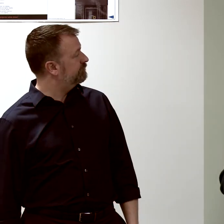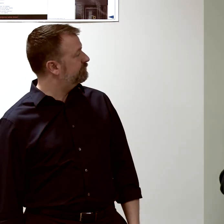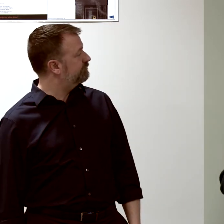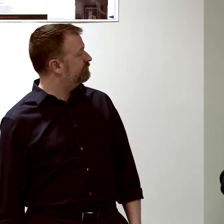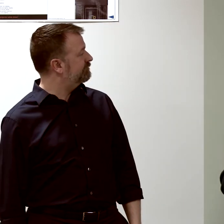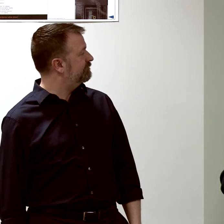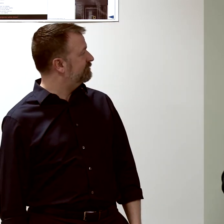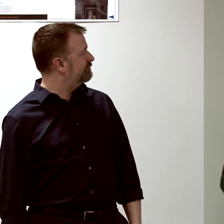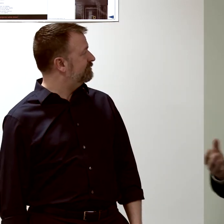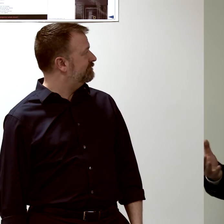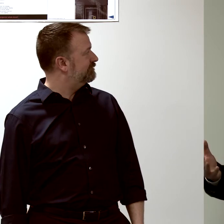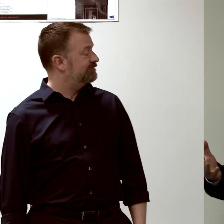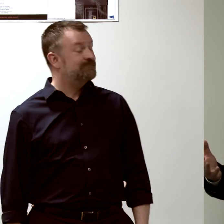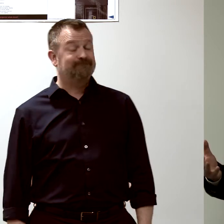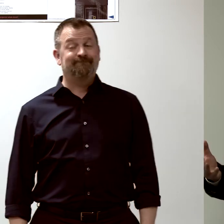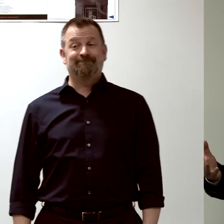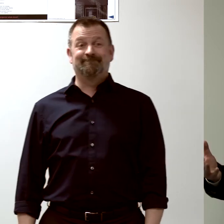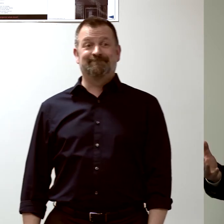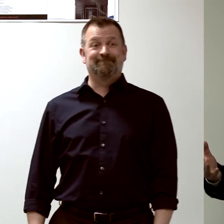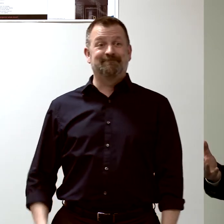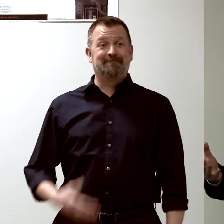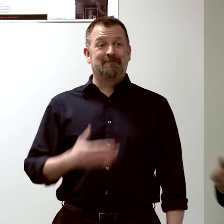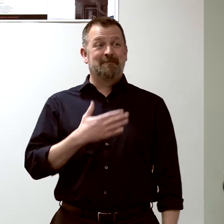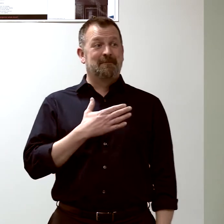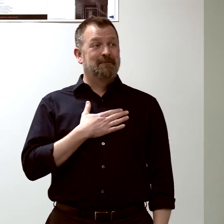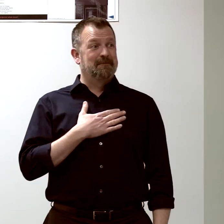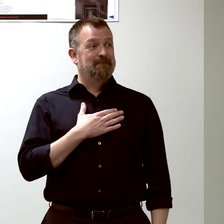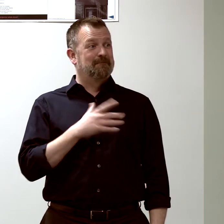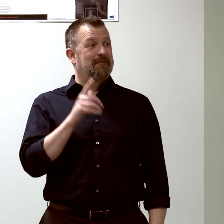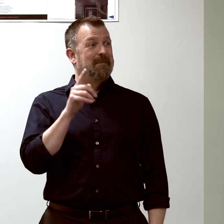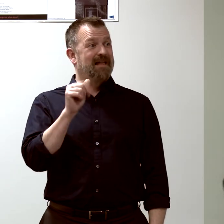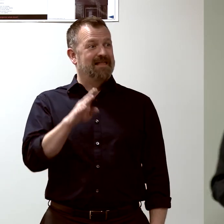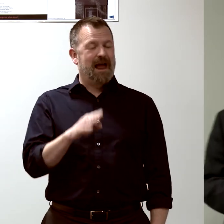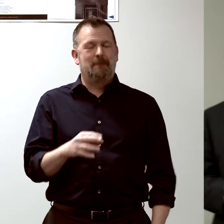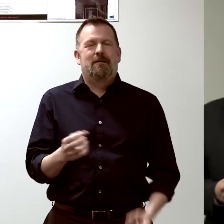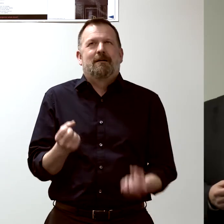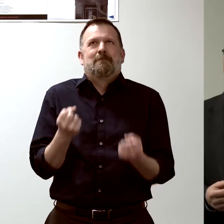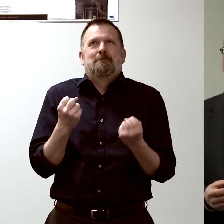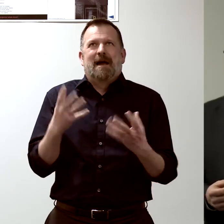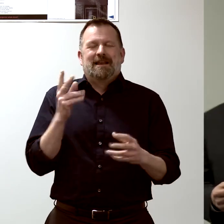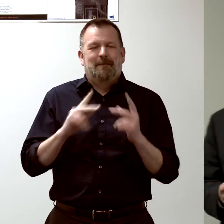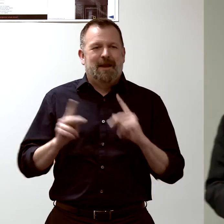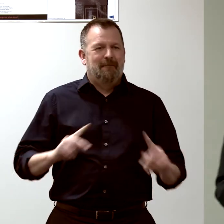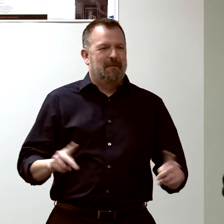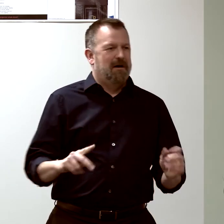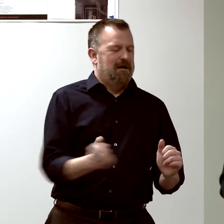and I have an army of people that are spectacular technicians...